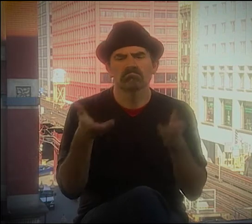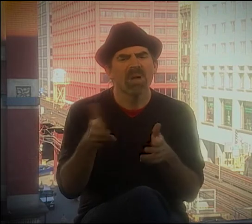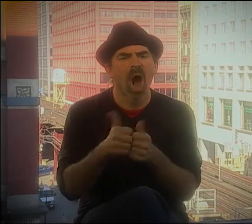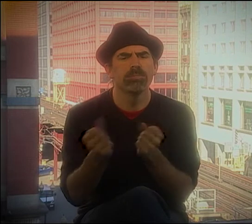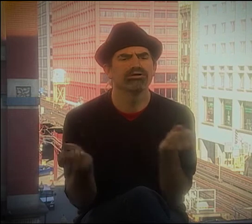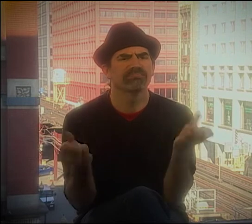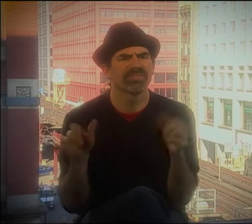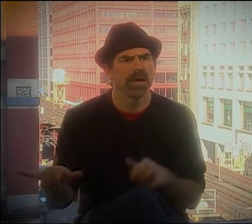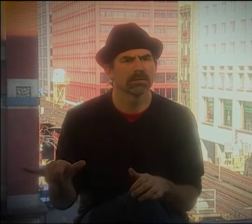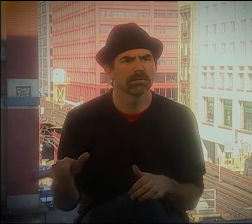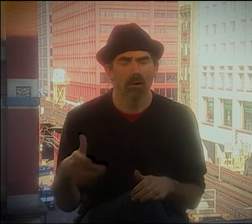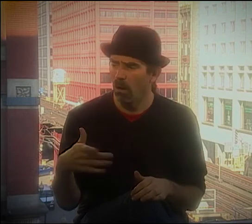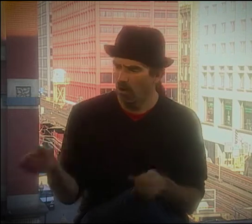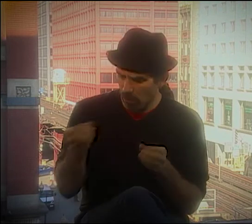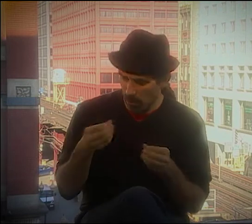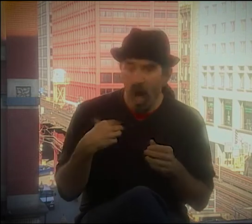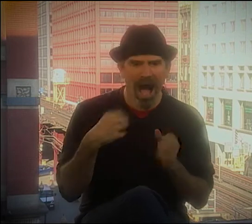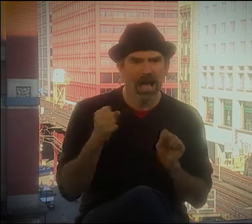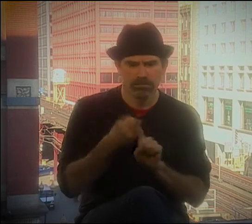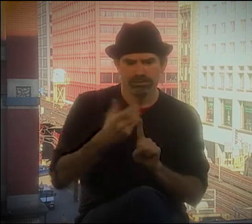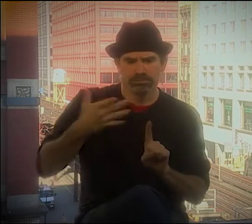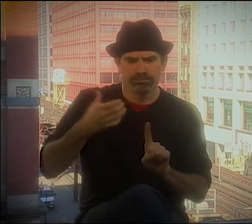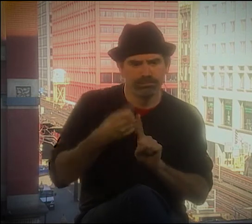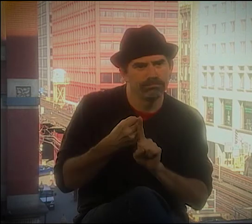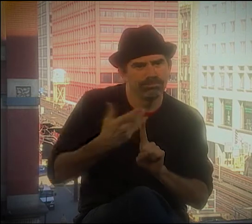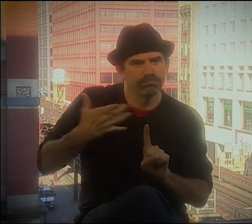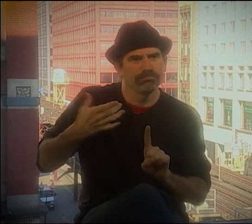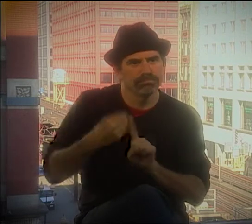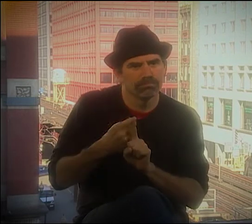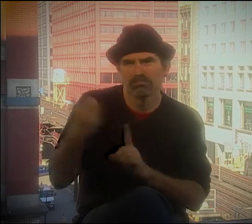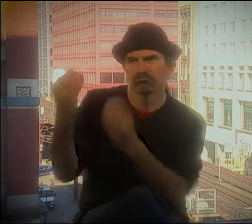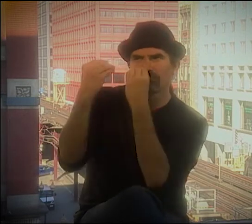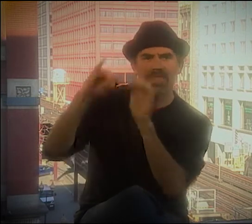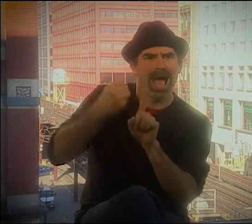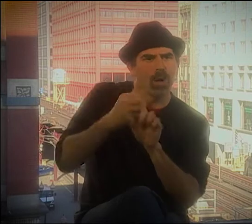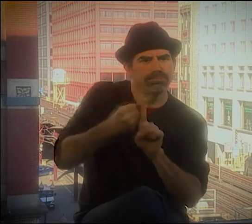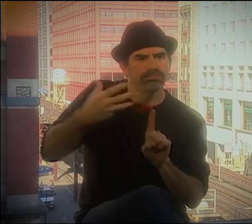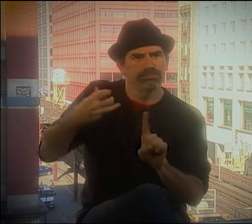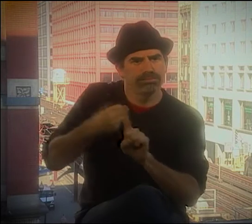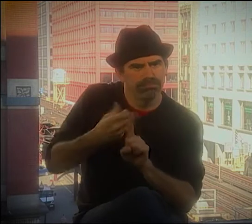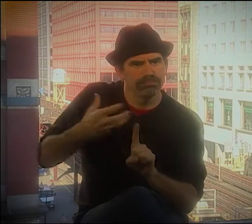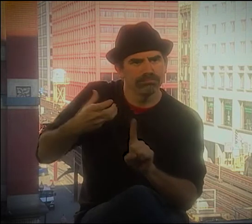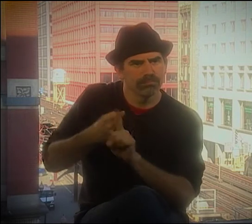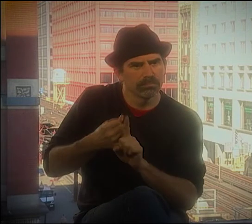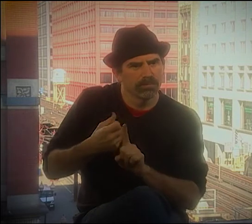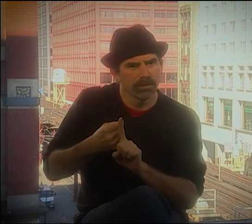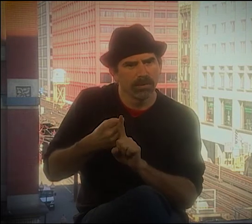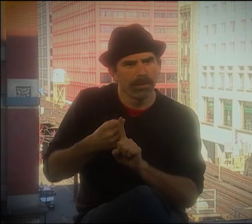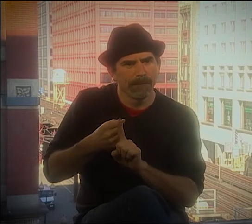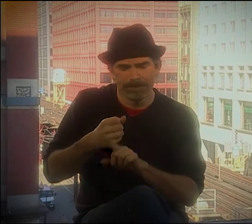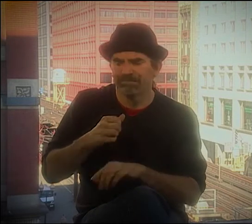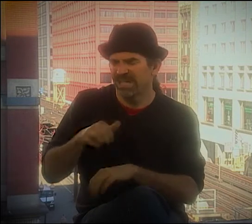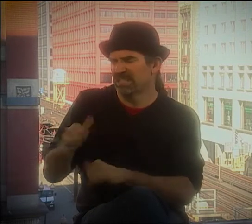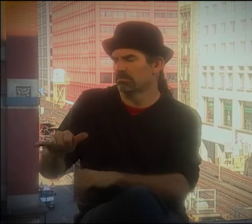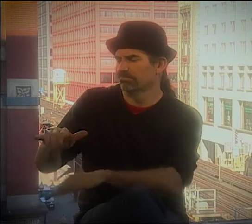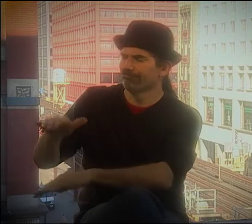LIKE "SPOON RIVER ANTHOLOGY." HE WOULD ASK, "HOW WOULD WE SIGN THAT?" AND I WOULD TAKE A LOOK AT THE TEXT AND BE ABLE TO